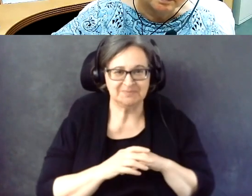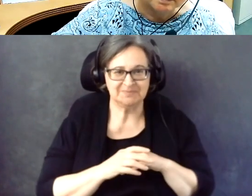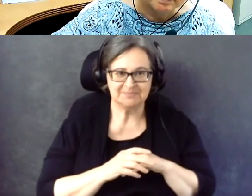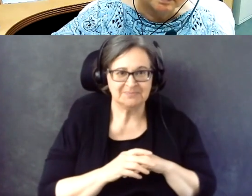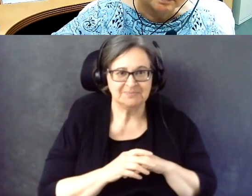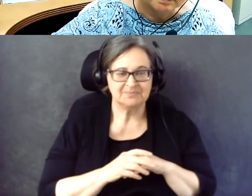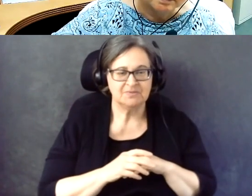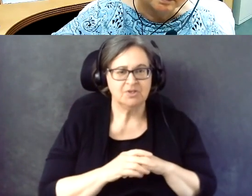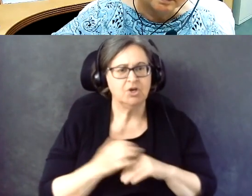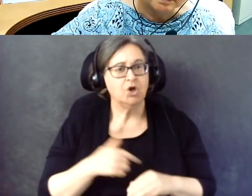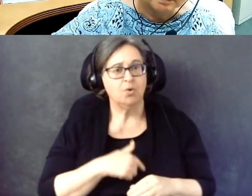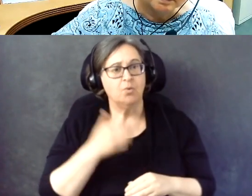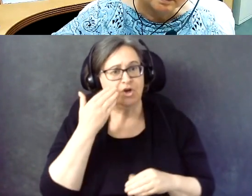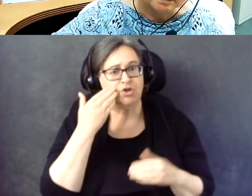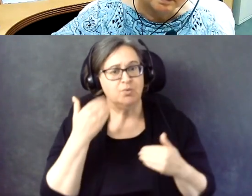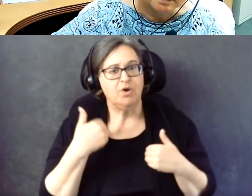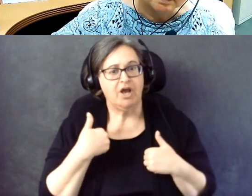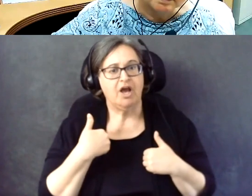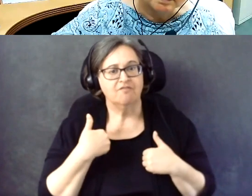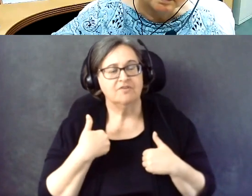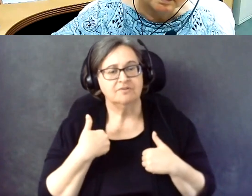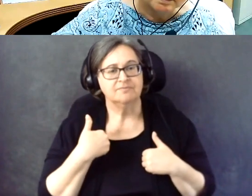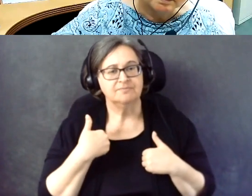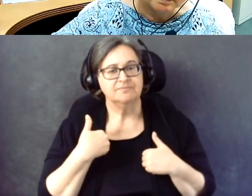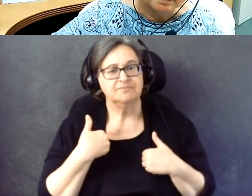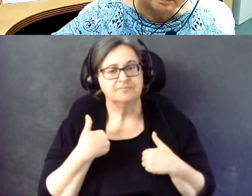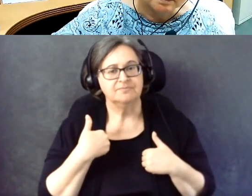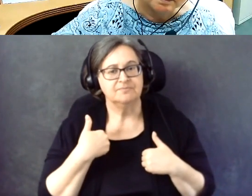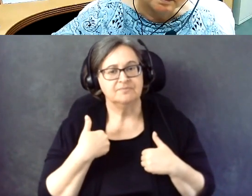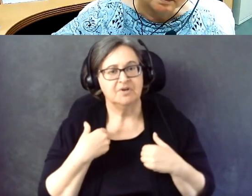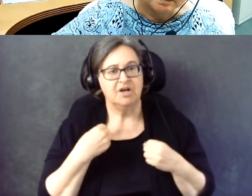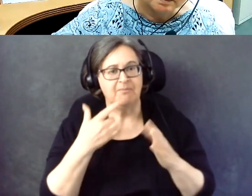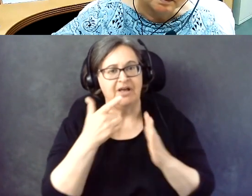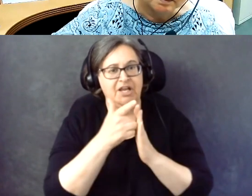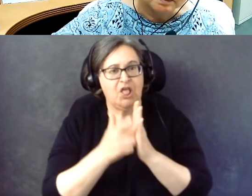As we know, there are number of laws that have been passed throughout the states that